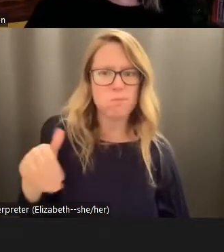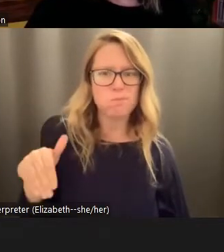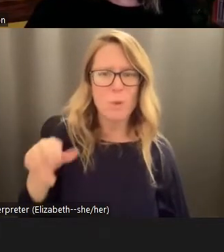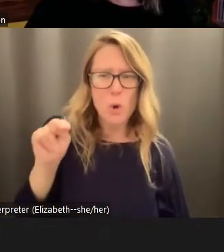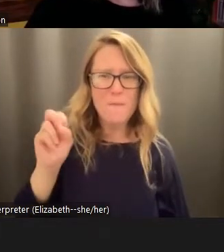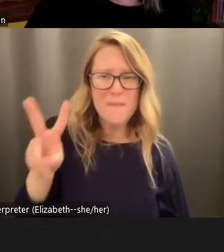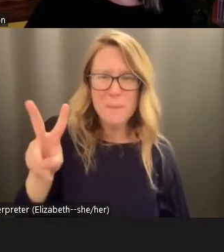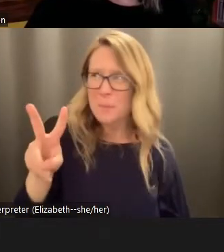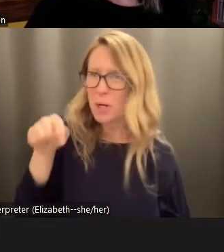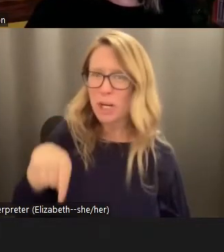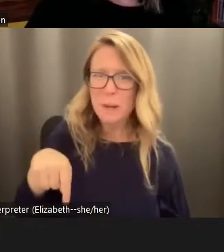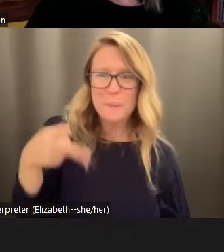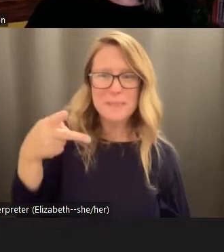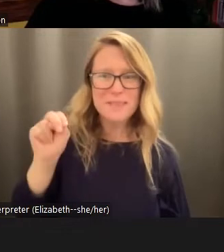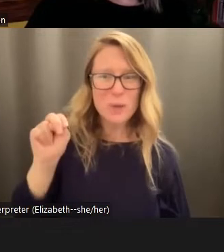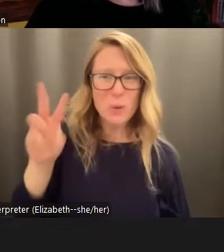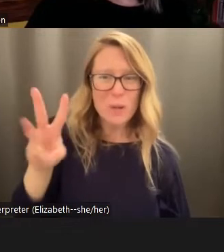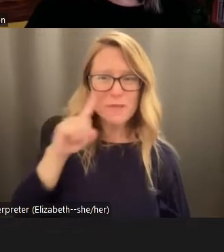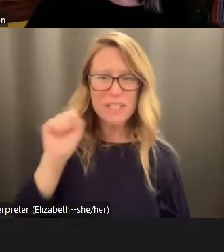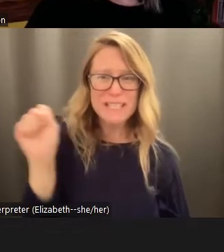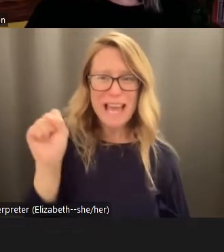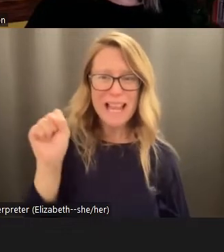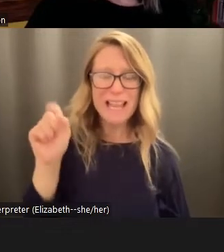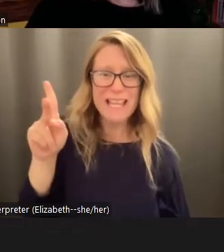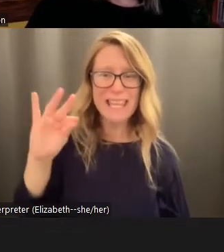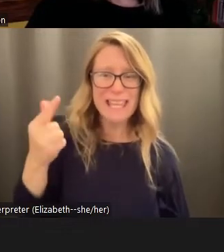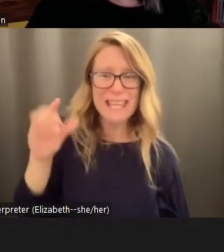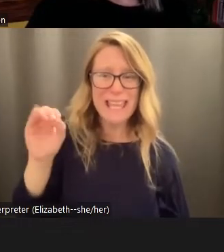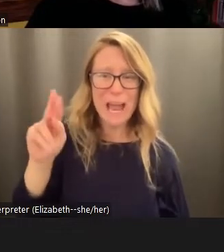in the Pacific Northwest Seattle King County. And they're